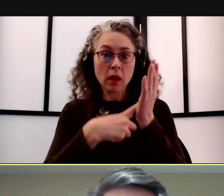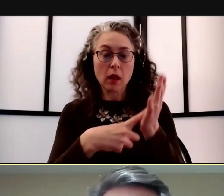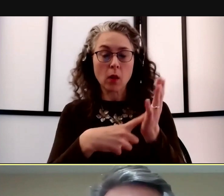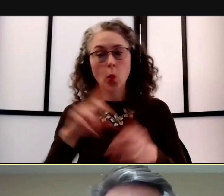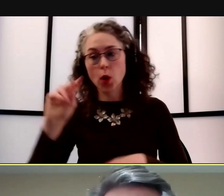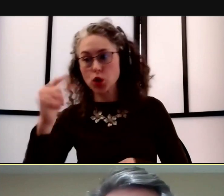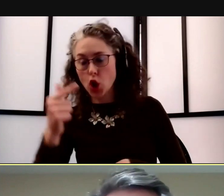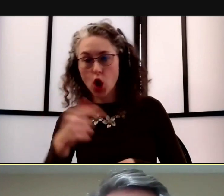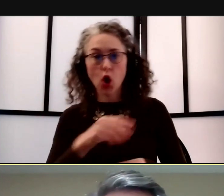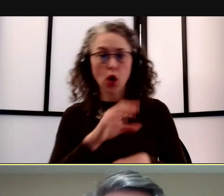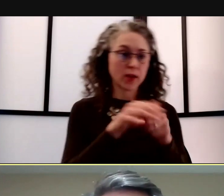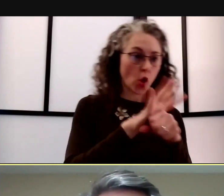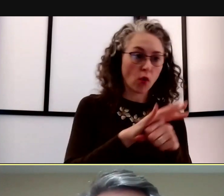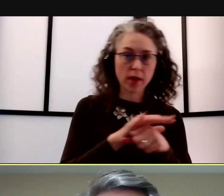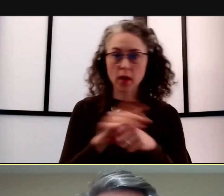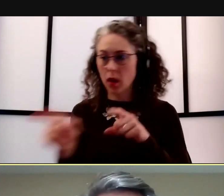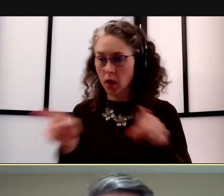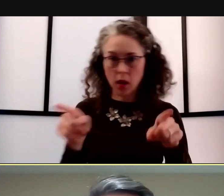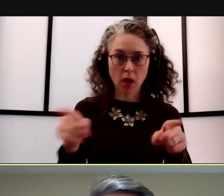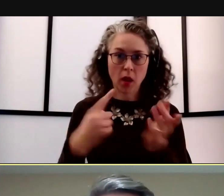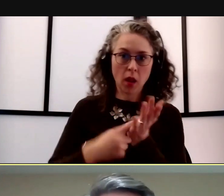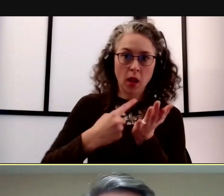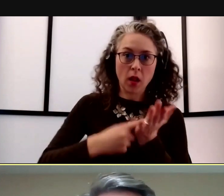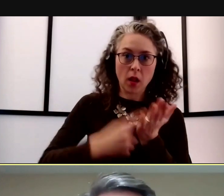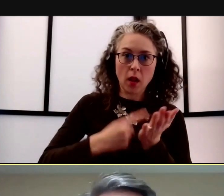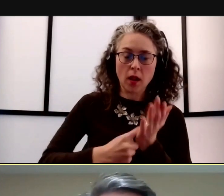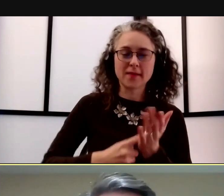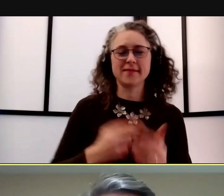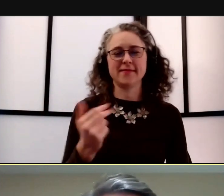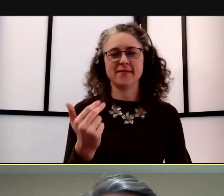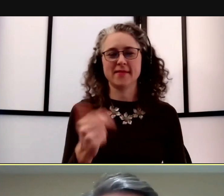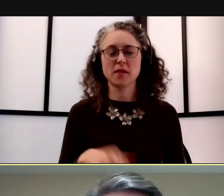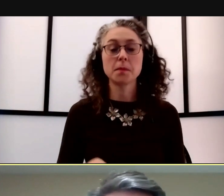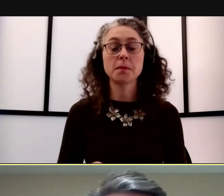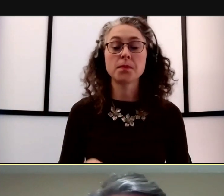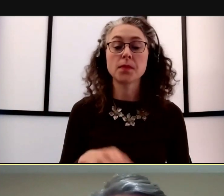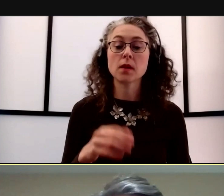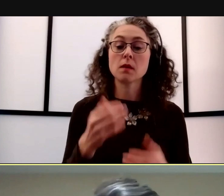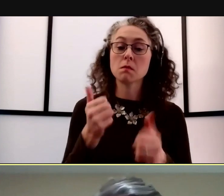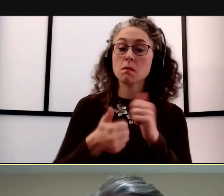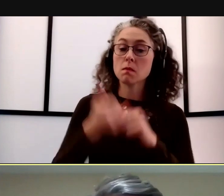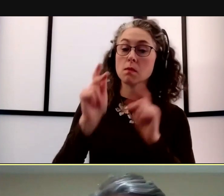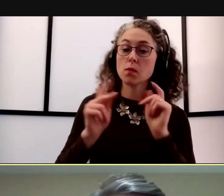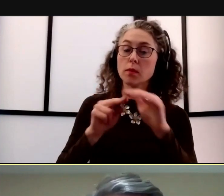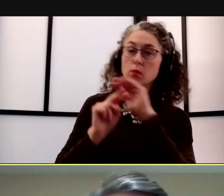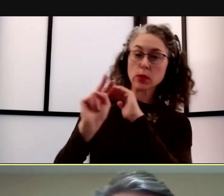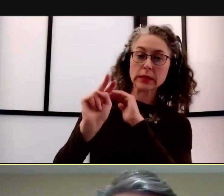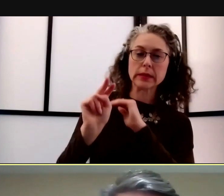This is what we talk about. And most people predicted that there were gonna be these waves.